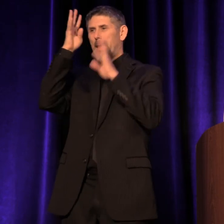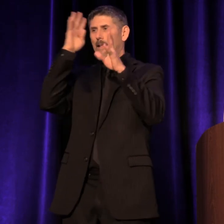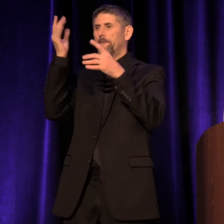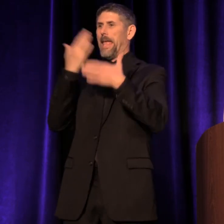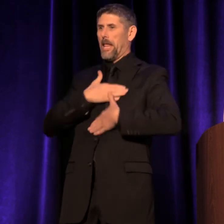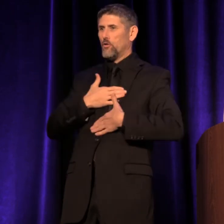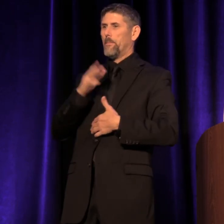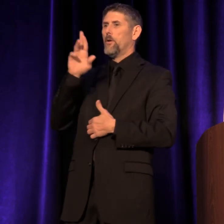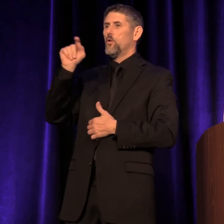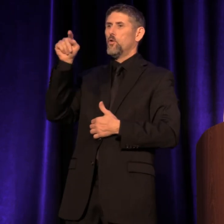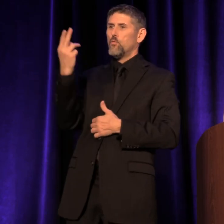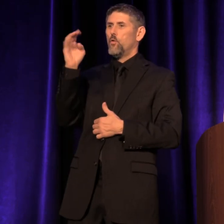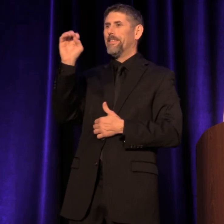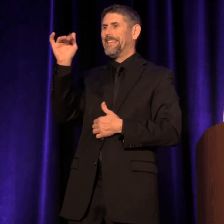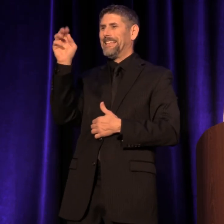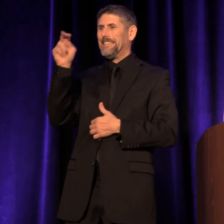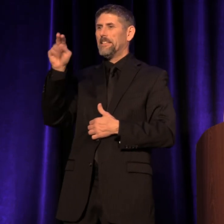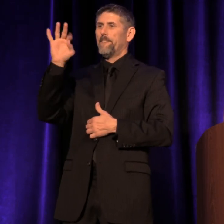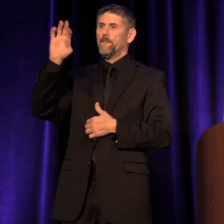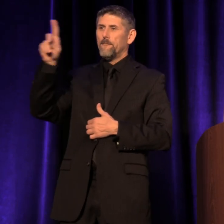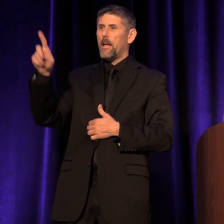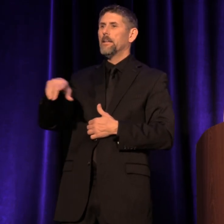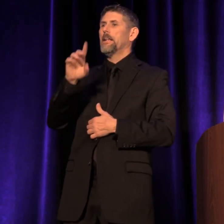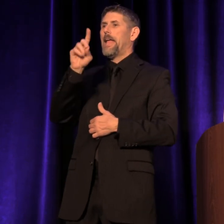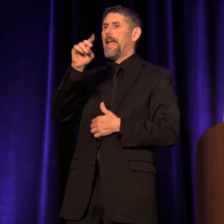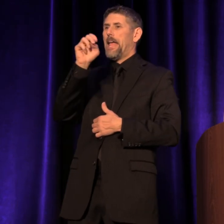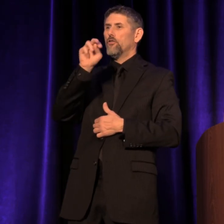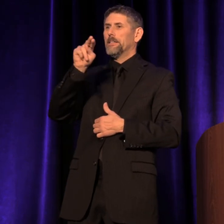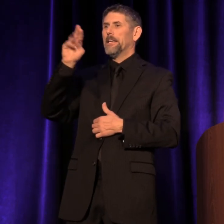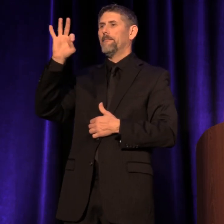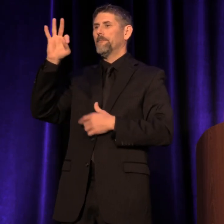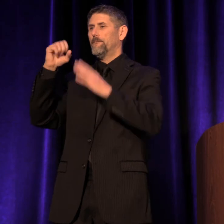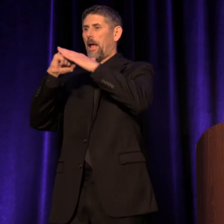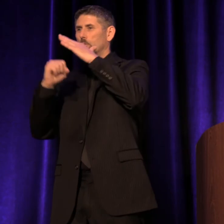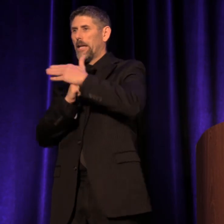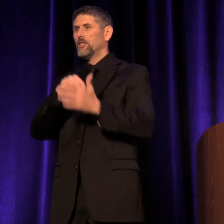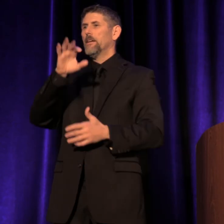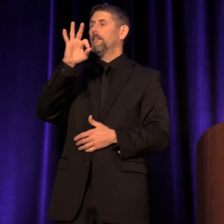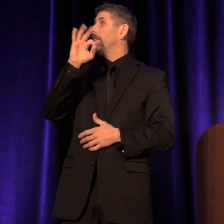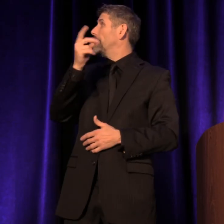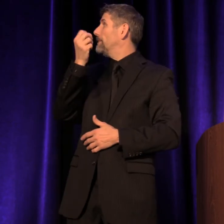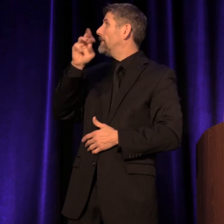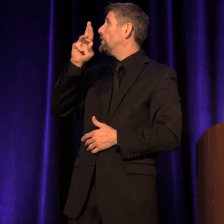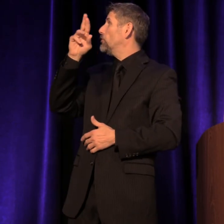the Ruth Eastern Fund, Edgerton Foundation, Fisher Dachs Associates,